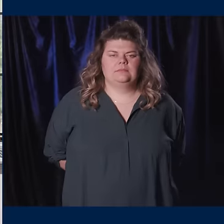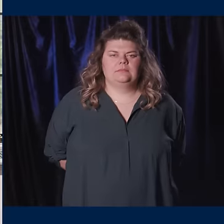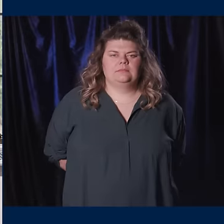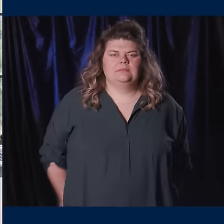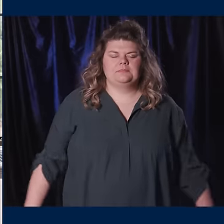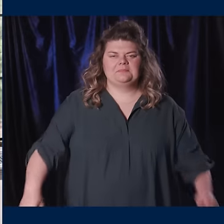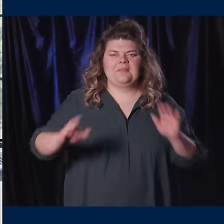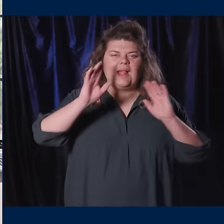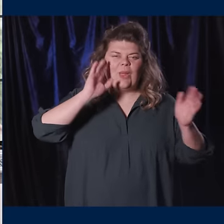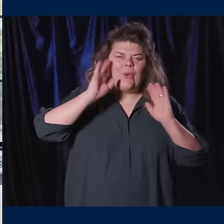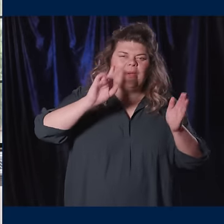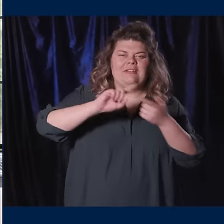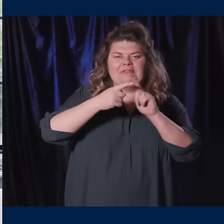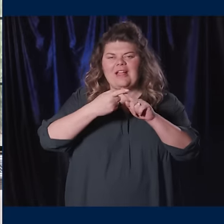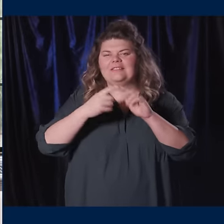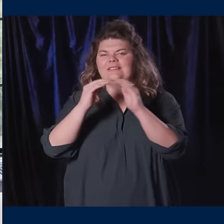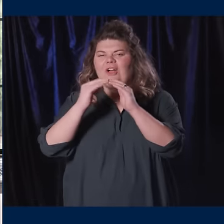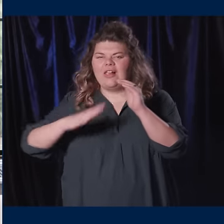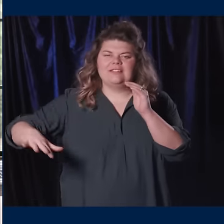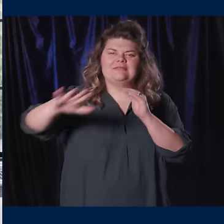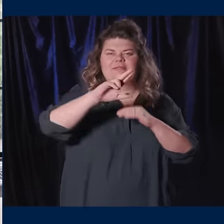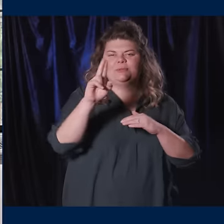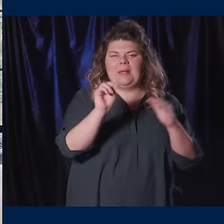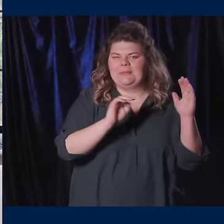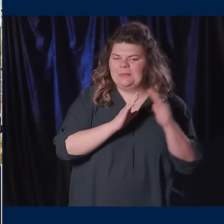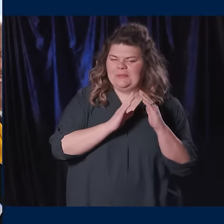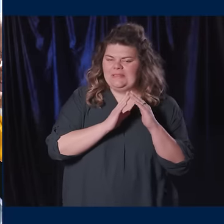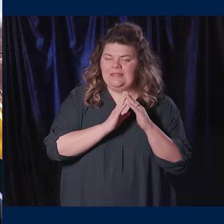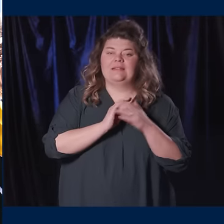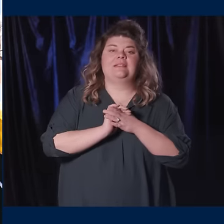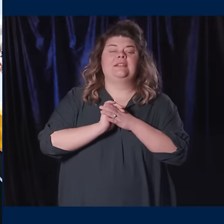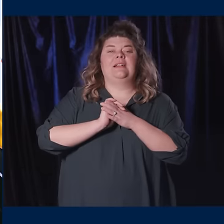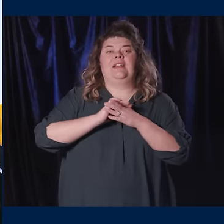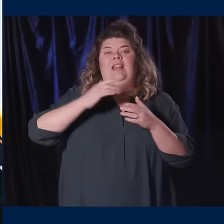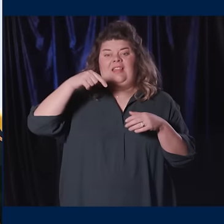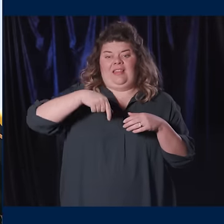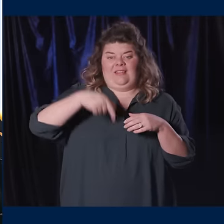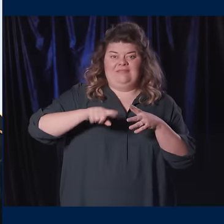Hello colleagues and friends across the U-M community! Shortly after starting my dream job —president of this